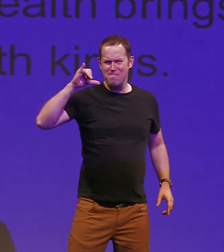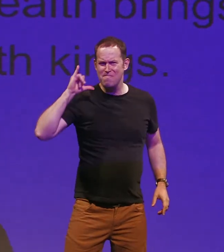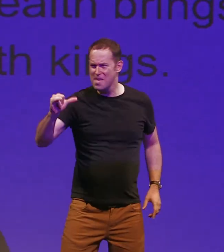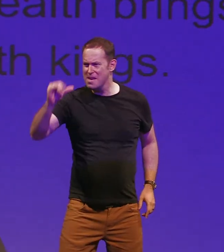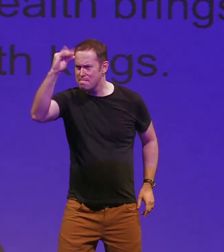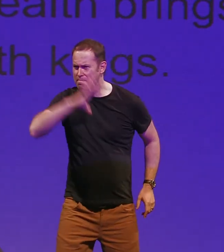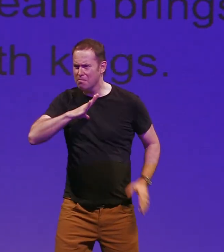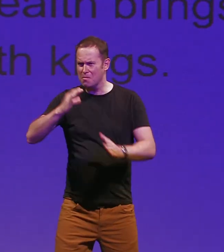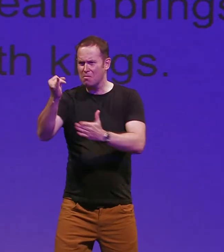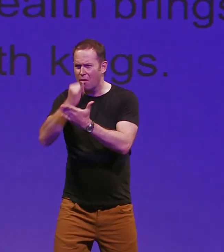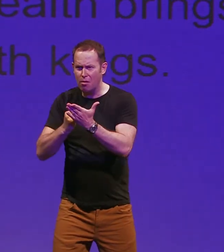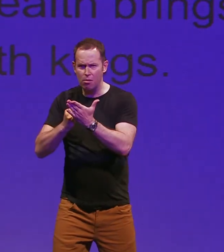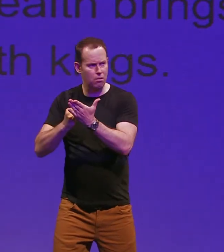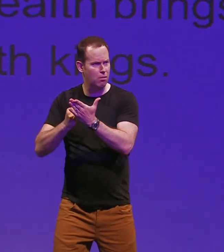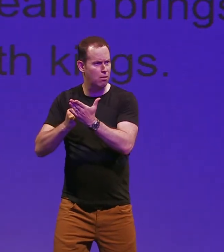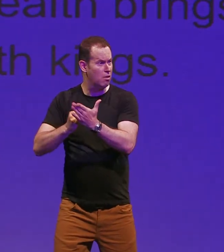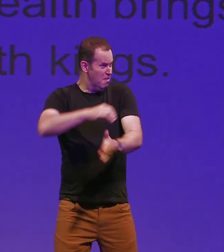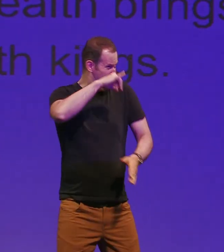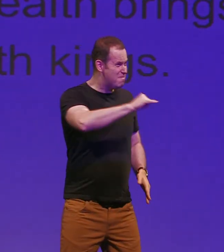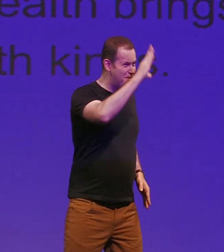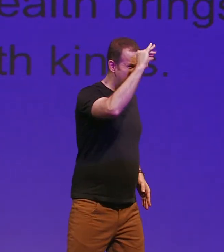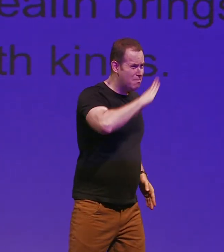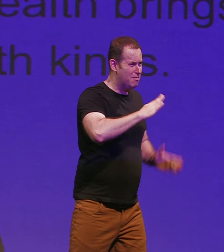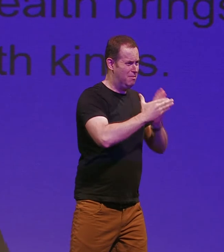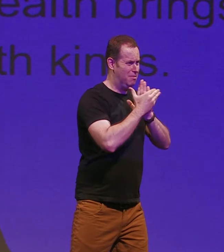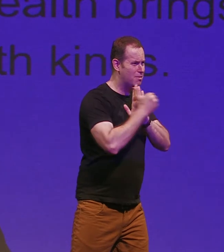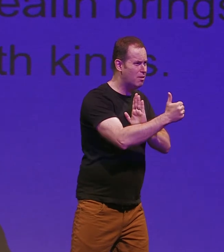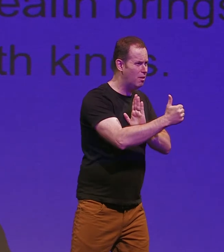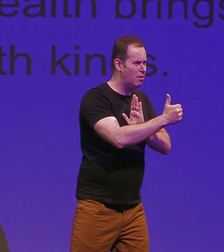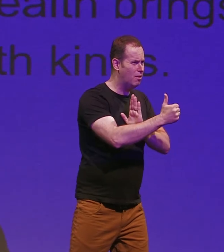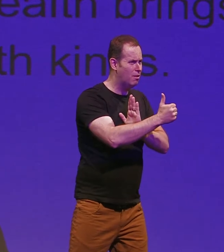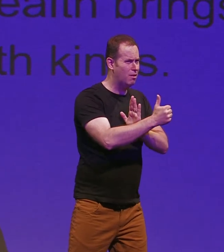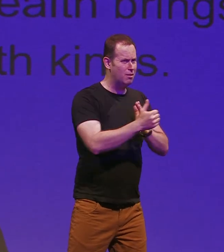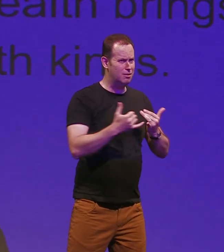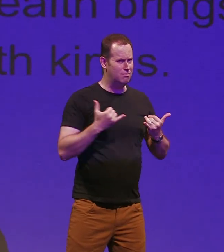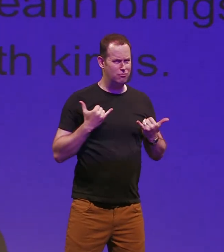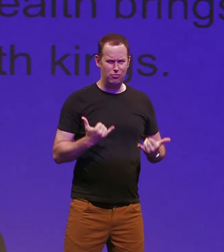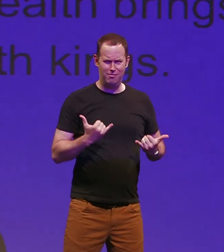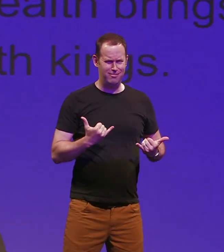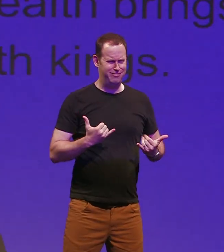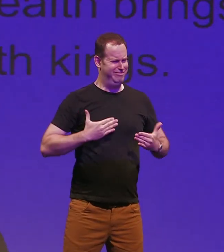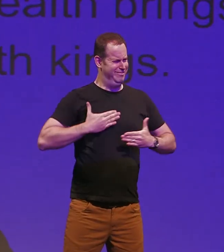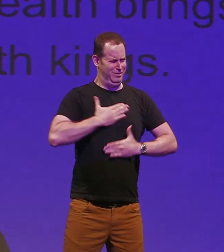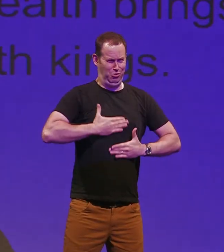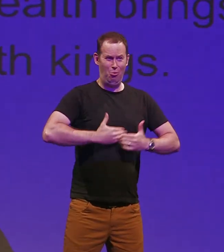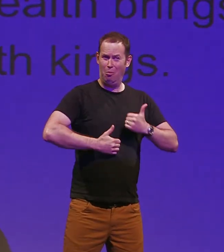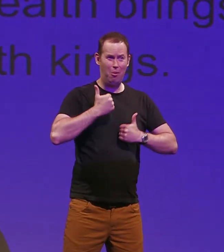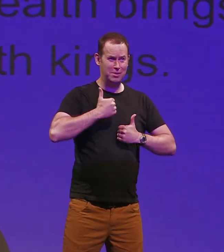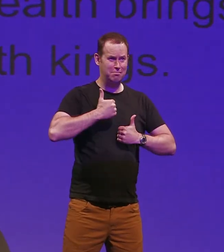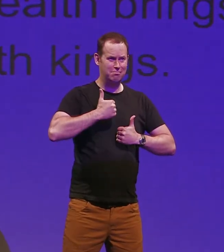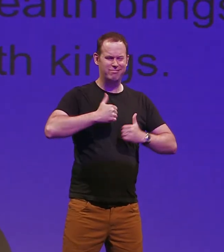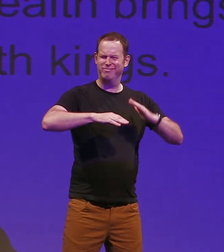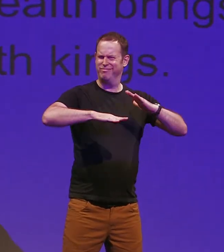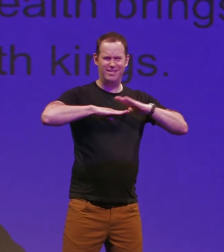this man's art and that man's scope with what I most enjoy contented least